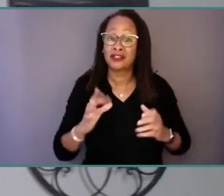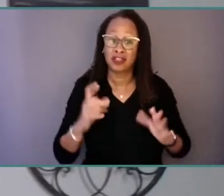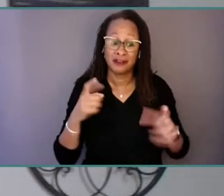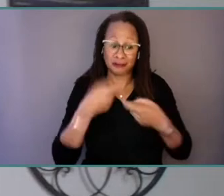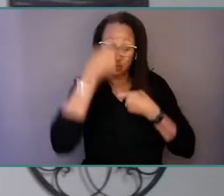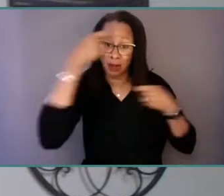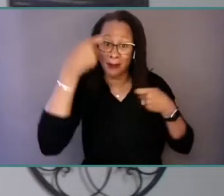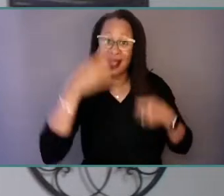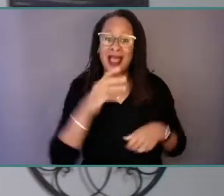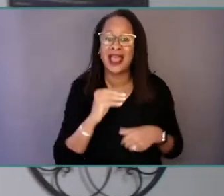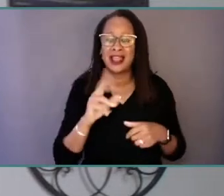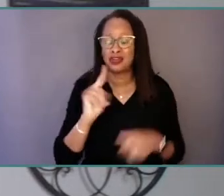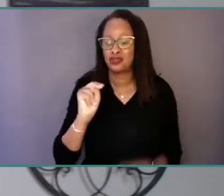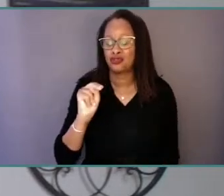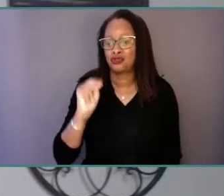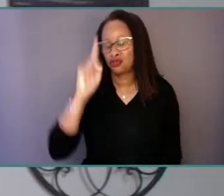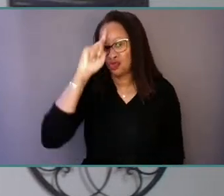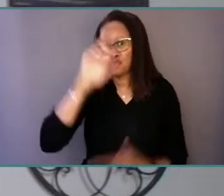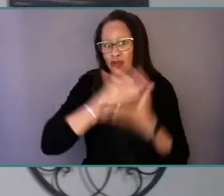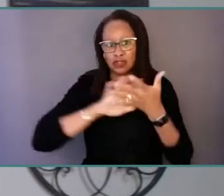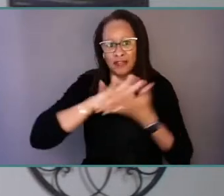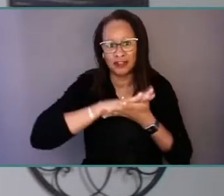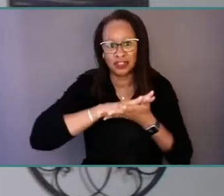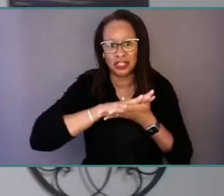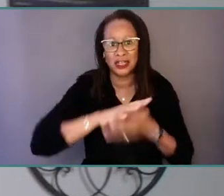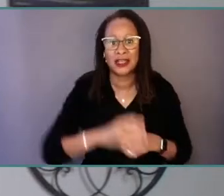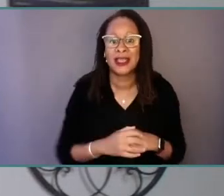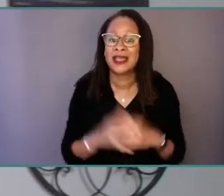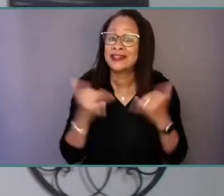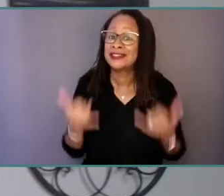Today's leadership convening is to complement that report with diverse representation